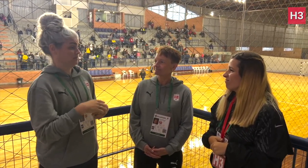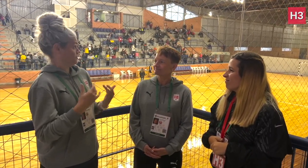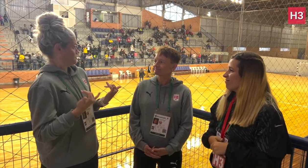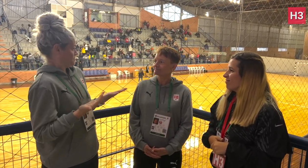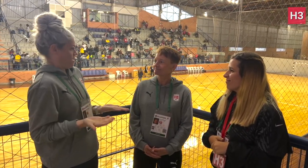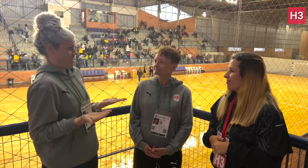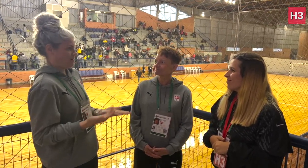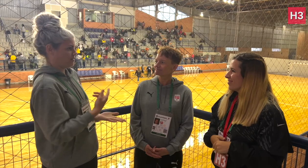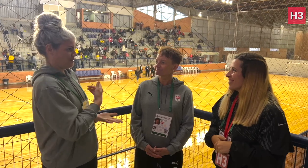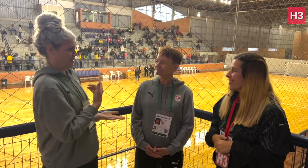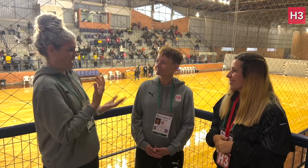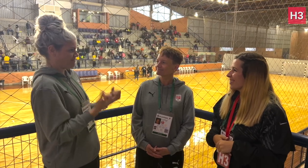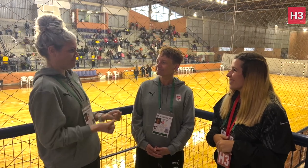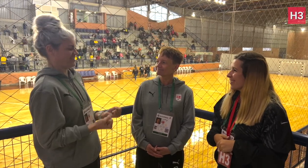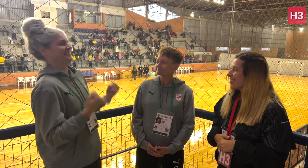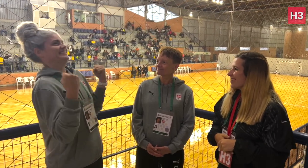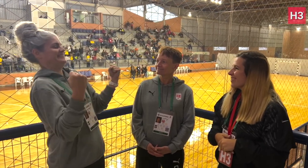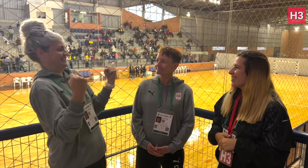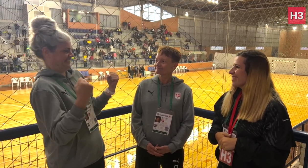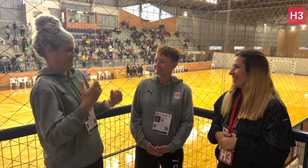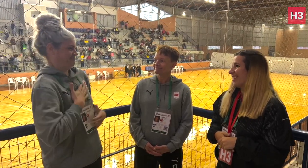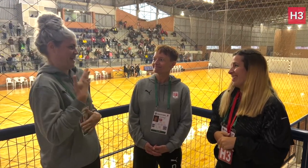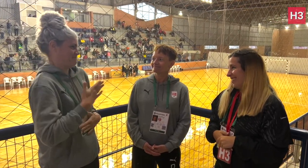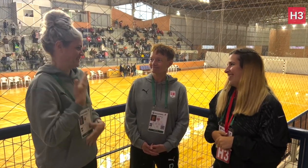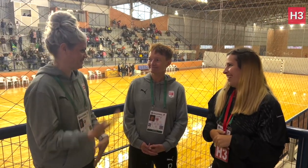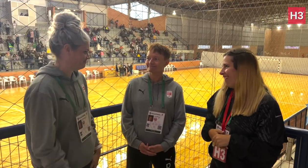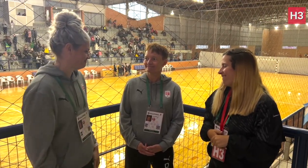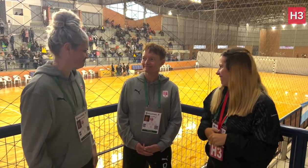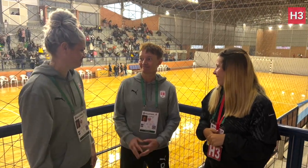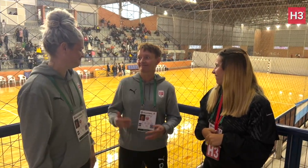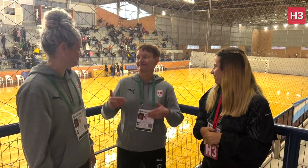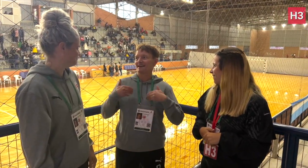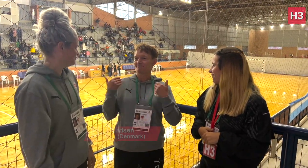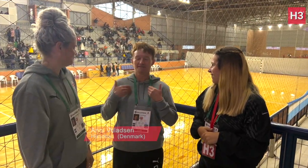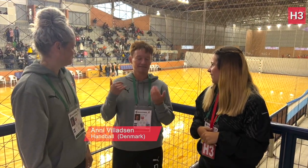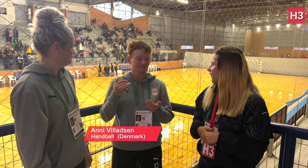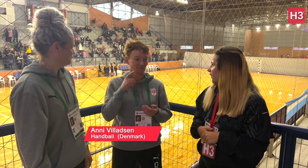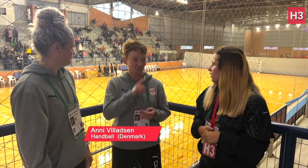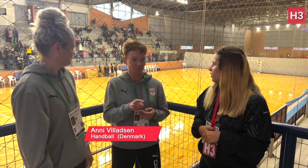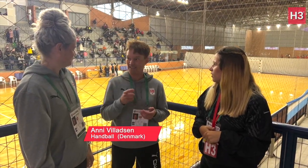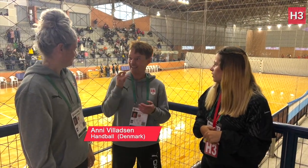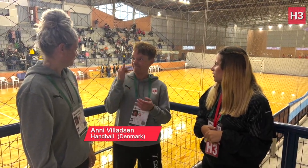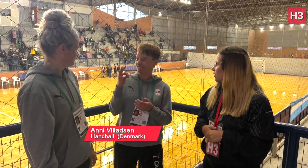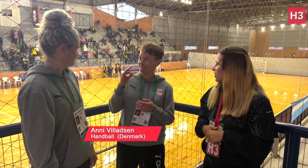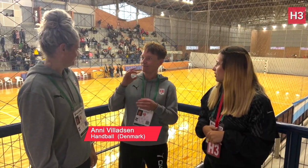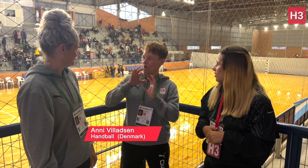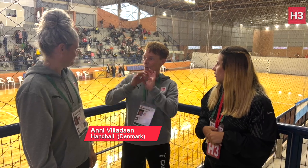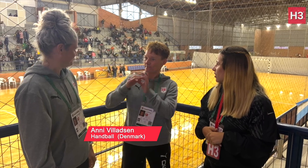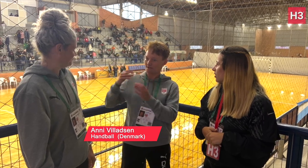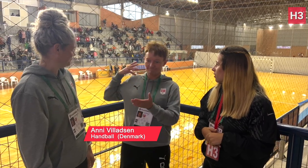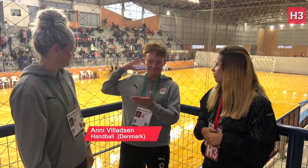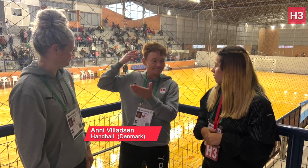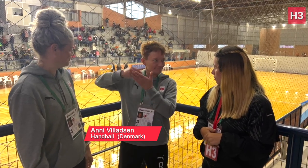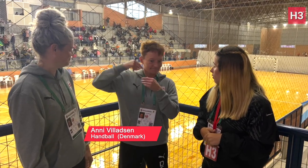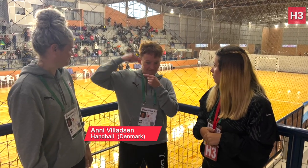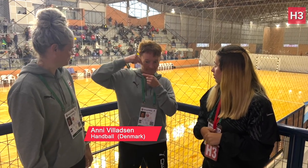Now they brought back the event and we’re beyond thrilled. Yes, if they continued the event,